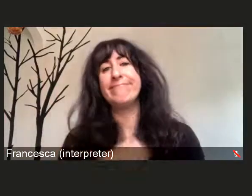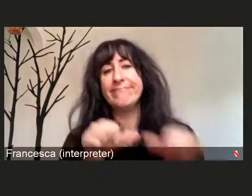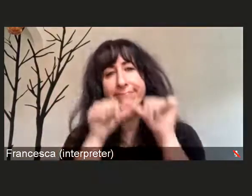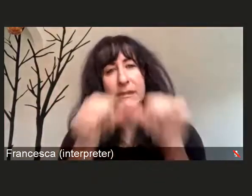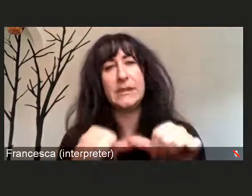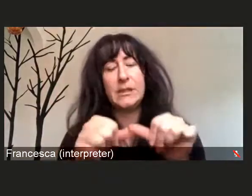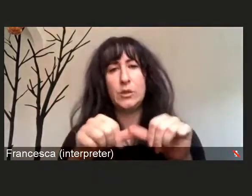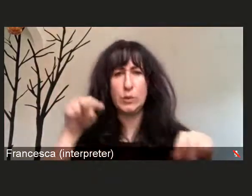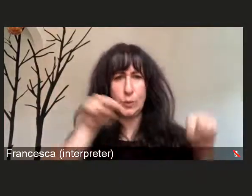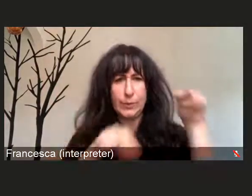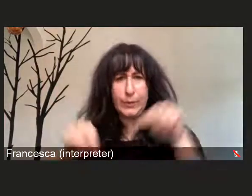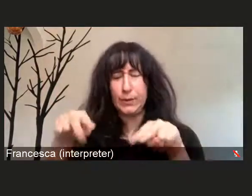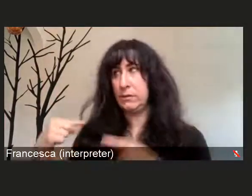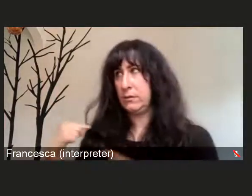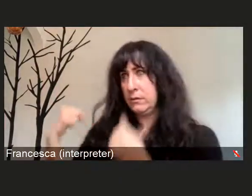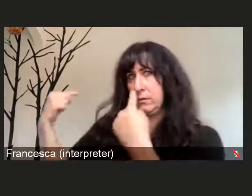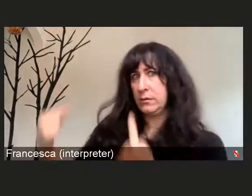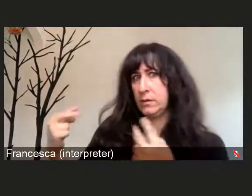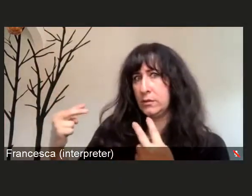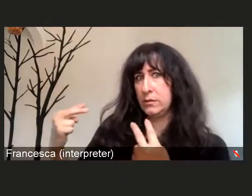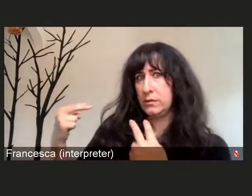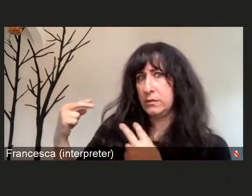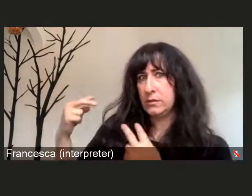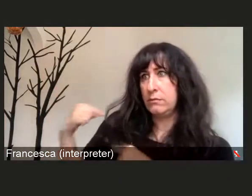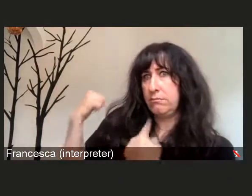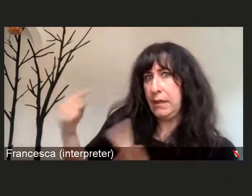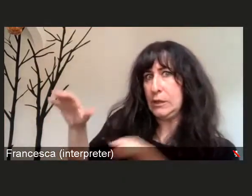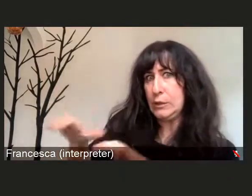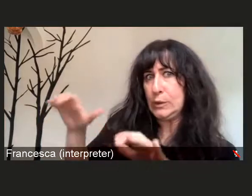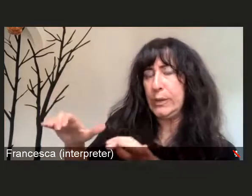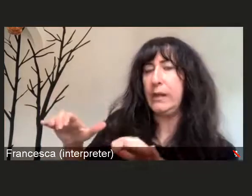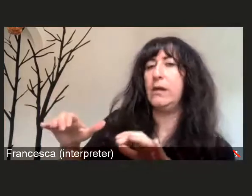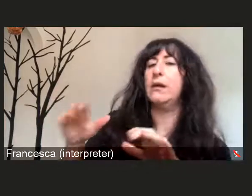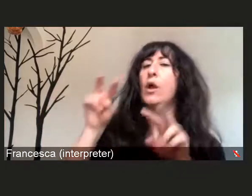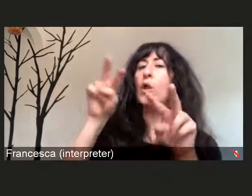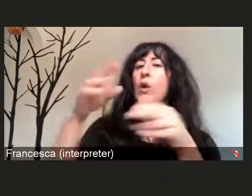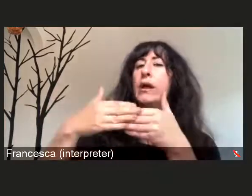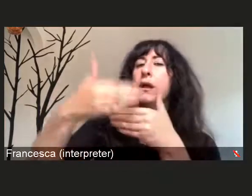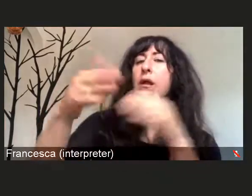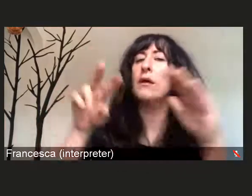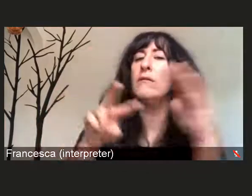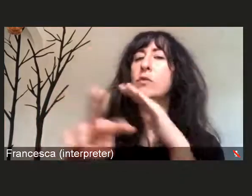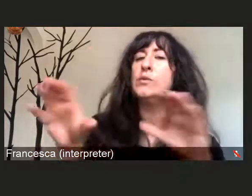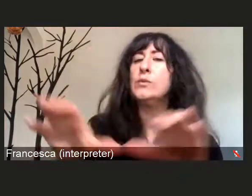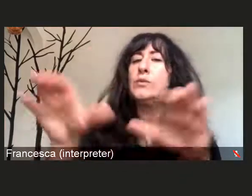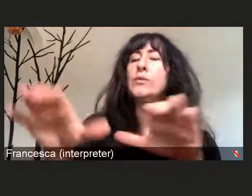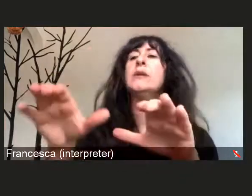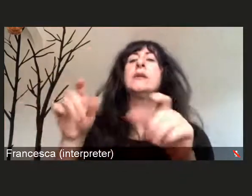from a PPE perspective, reading the new science, and making adjustments, as we can,